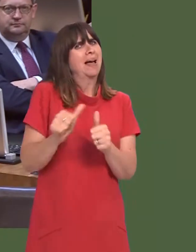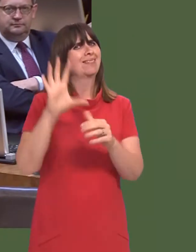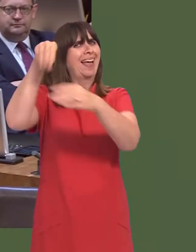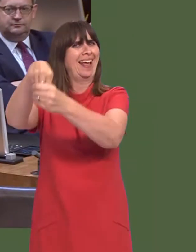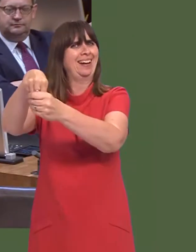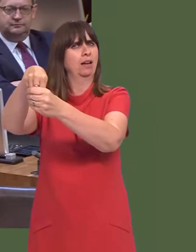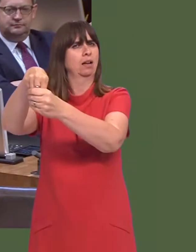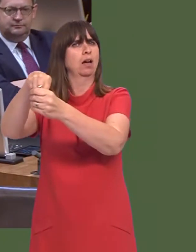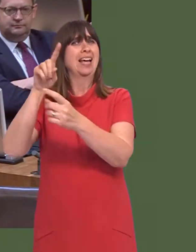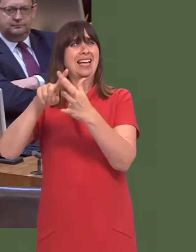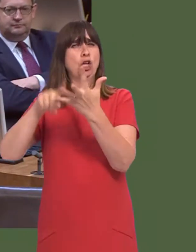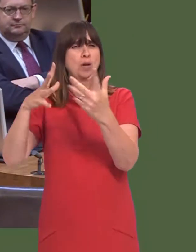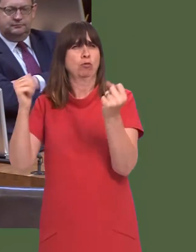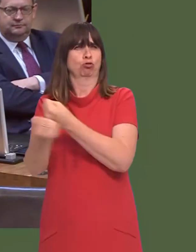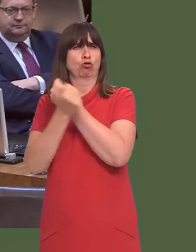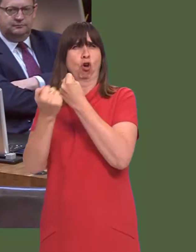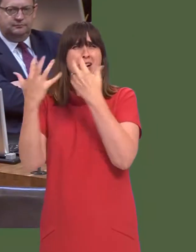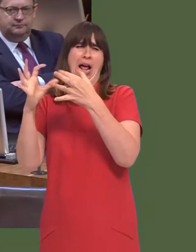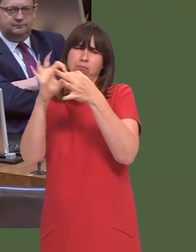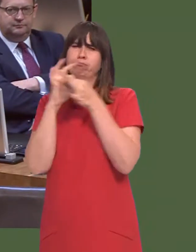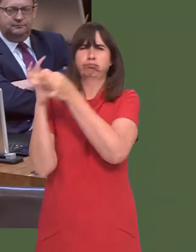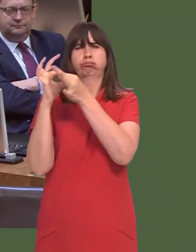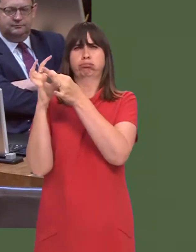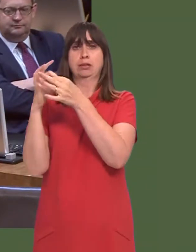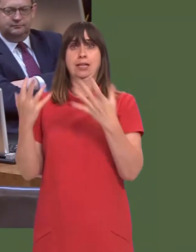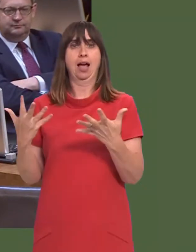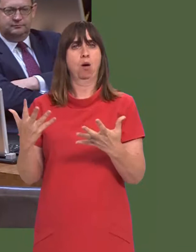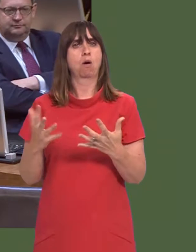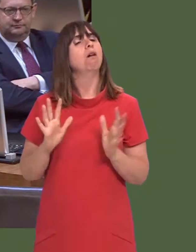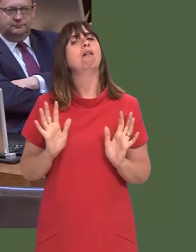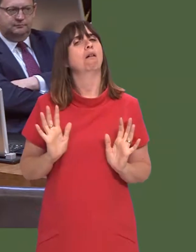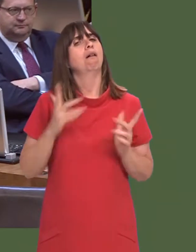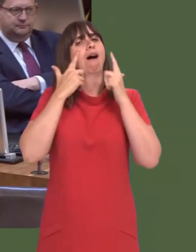Thatís the first thing to remember. The European Union is now stronger and more united, probably, than ever it has been.